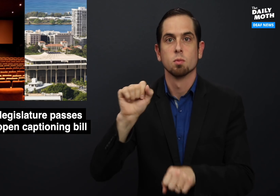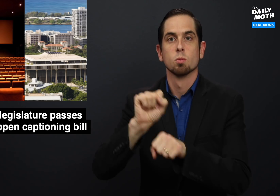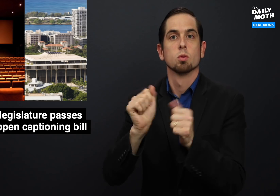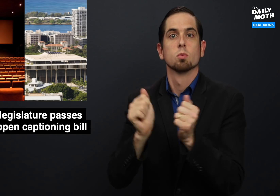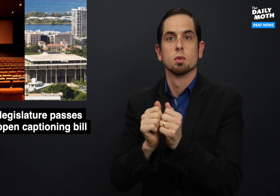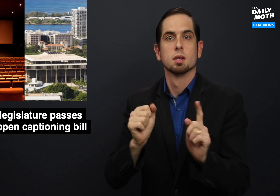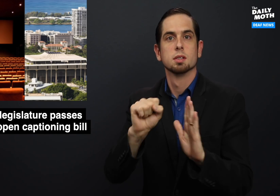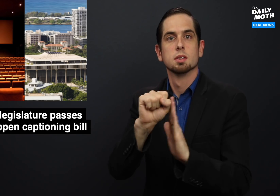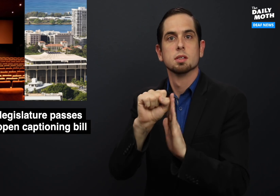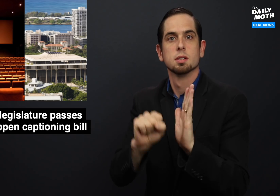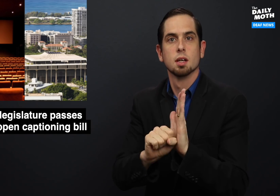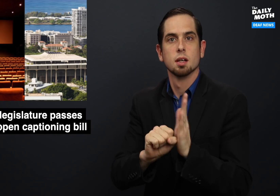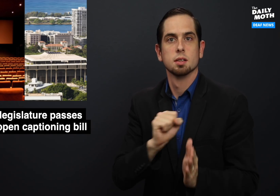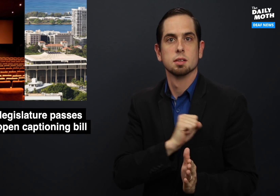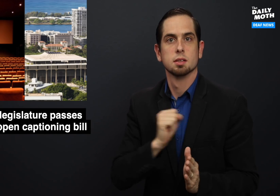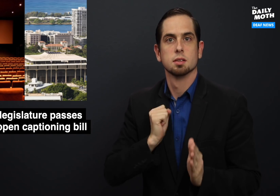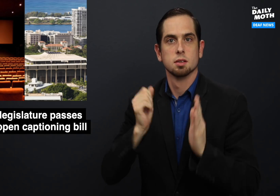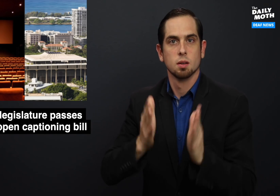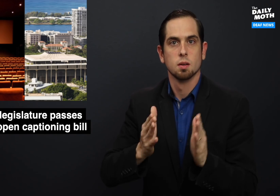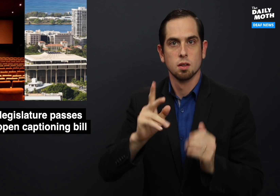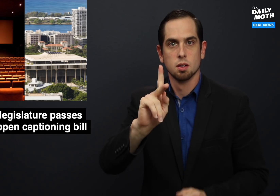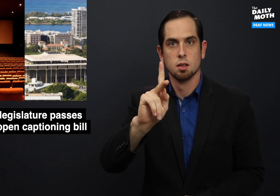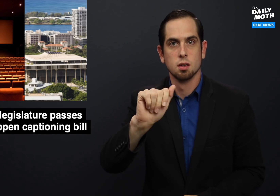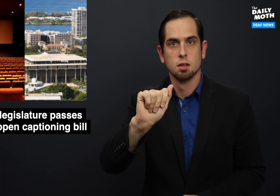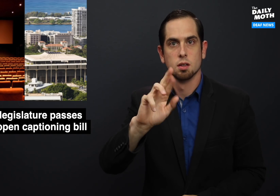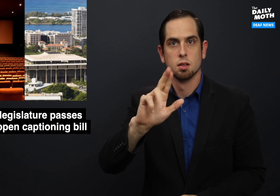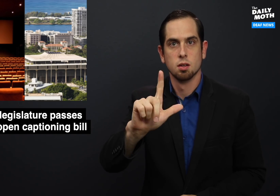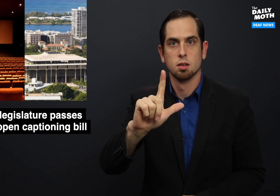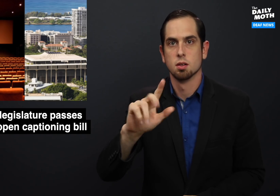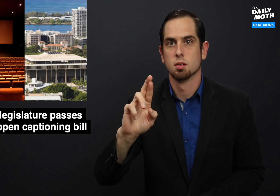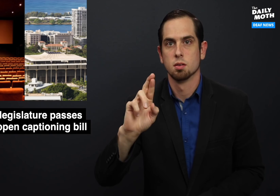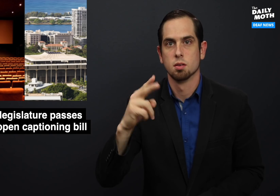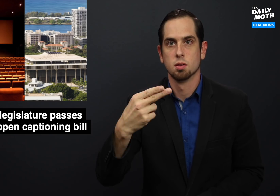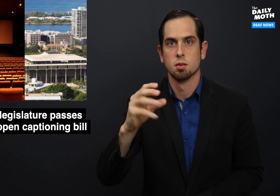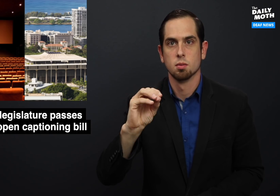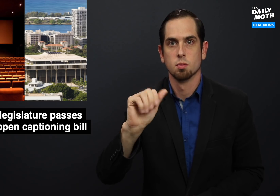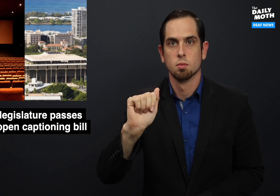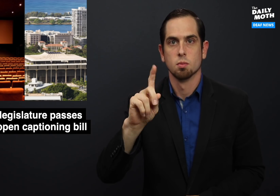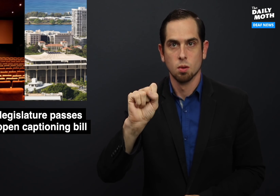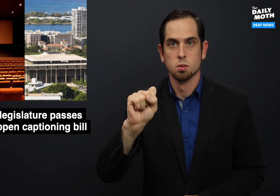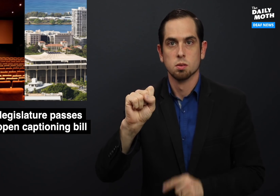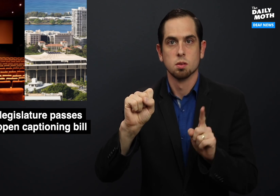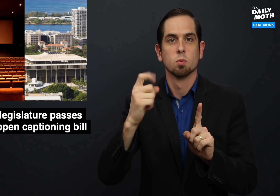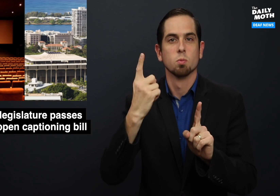who works with state Senator Karl Rhoads,